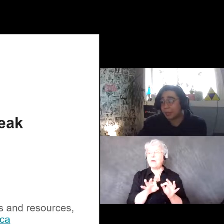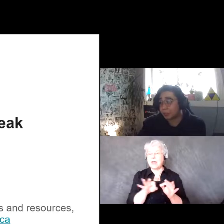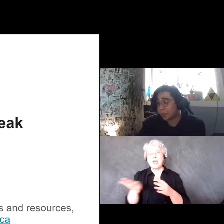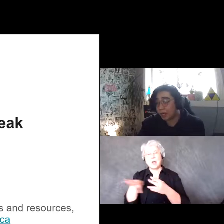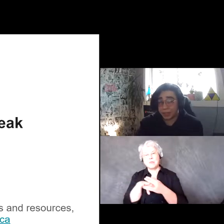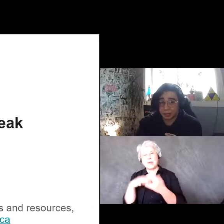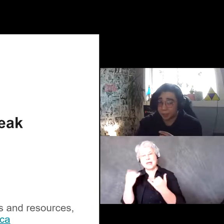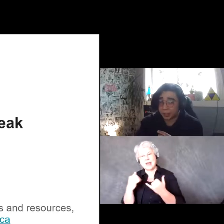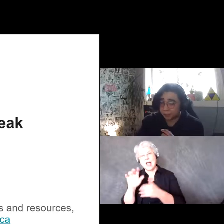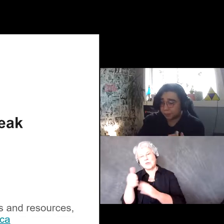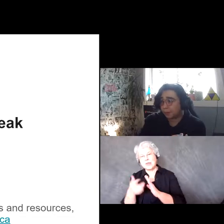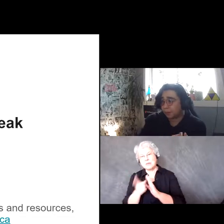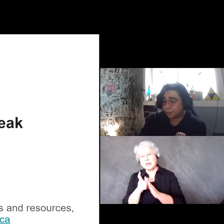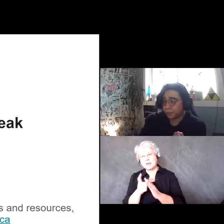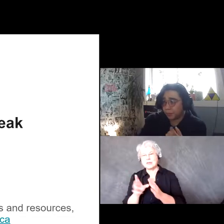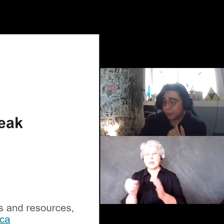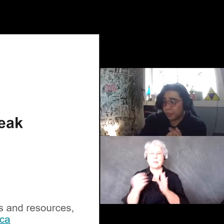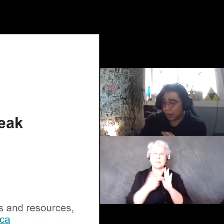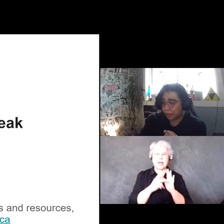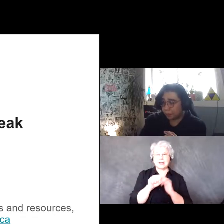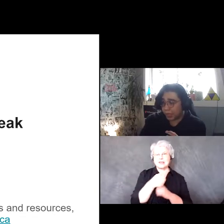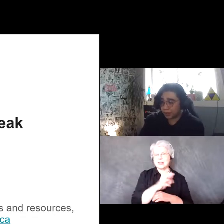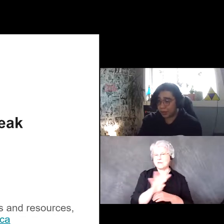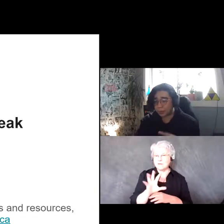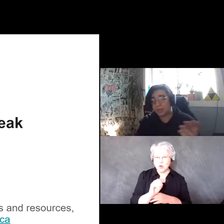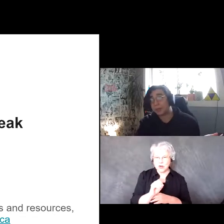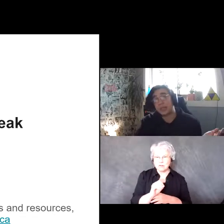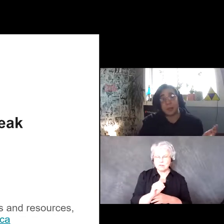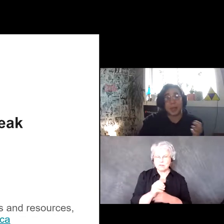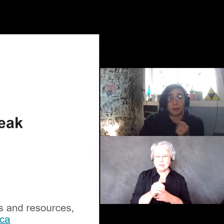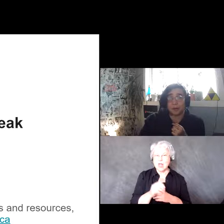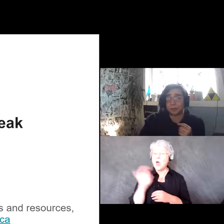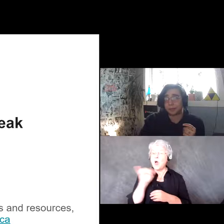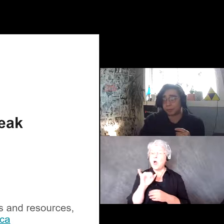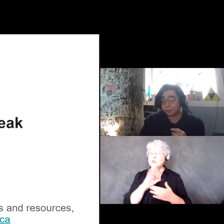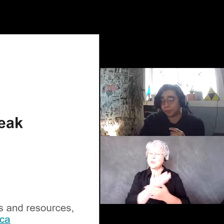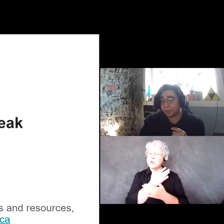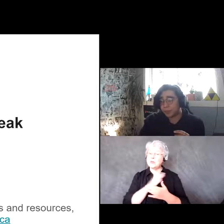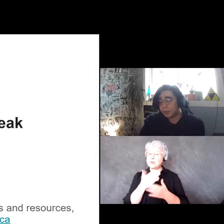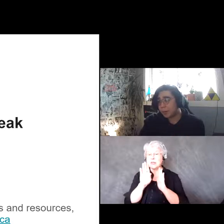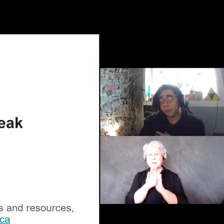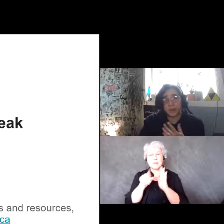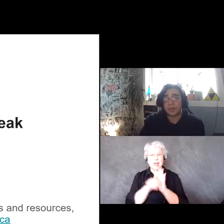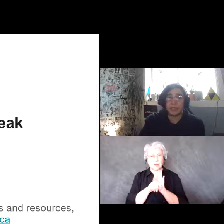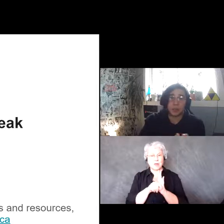we are going to come back at ten forty. I also like to play music in the background, very similar